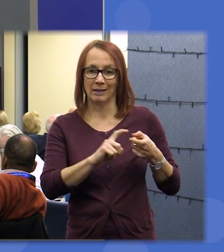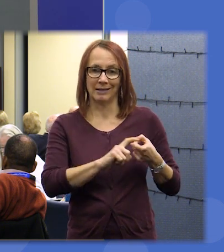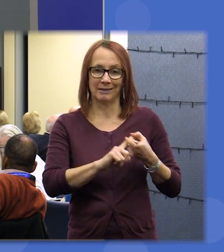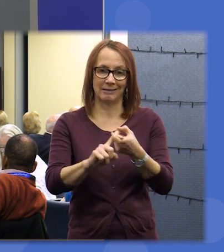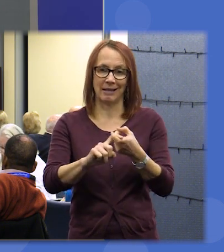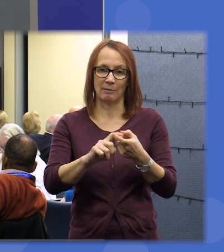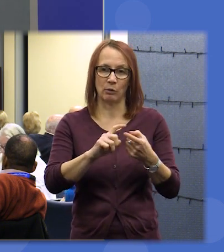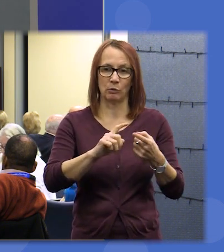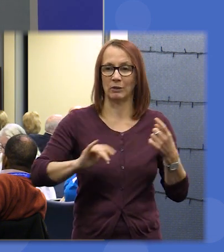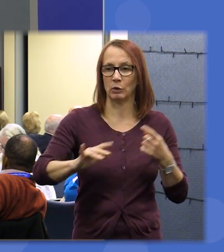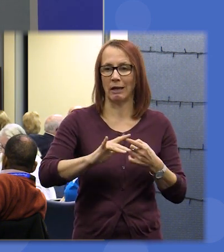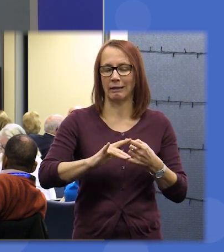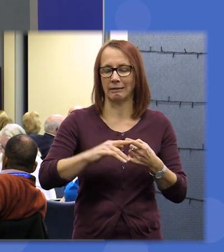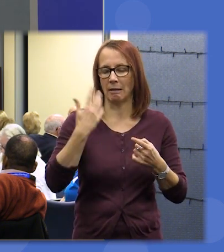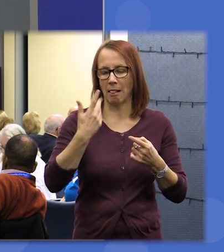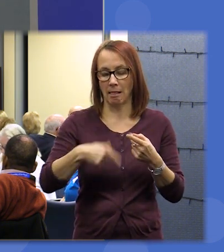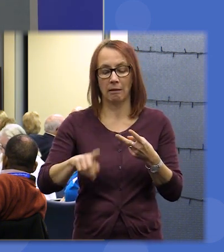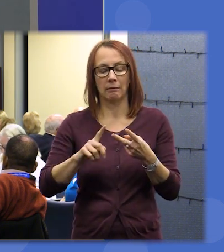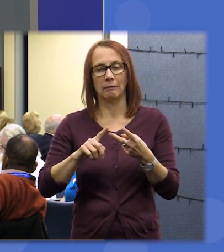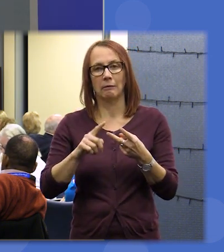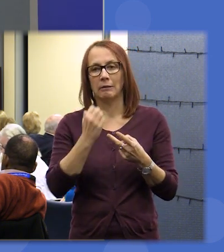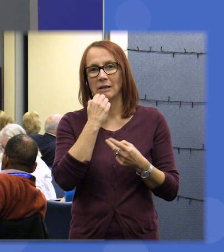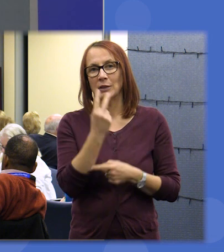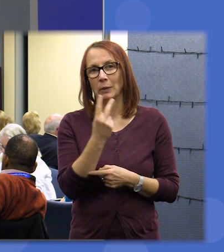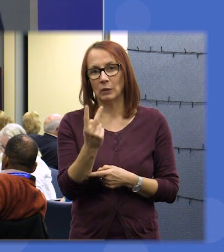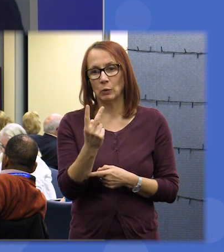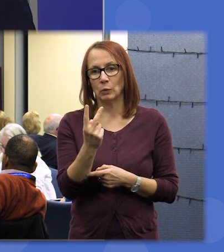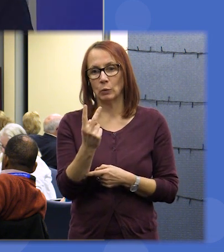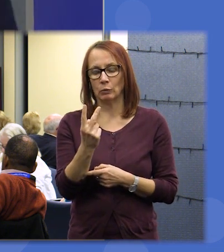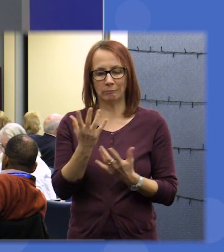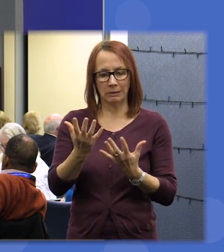blah blah and number 22 provide a tolerant safe secure and stable